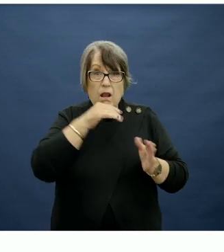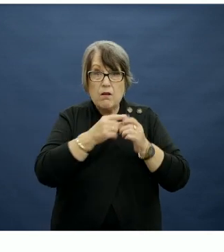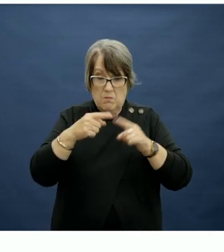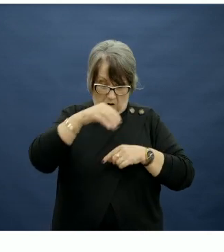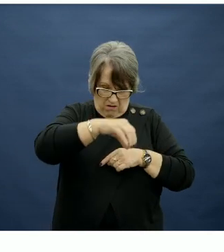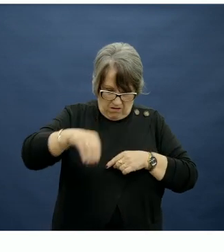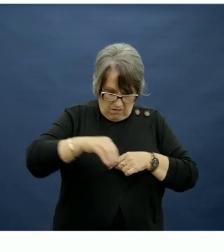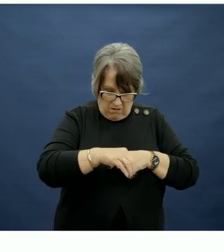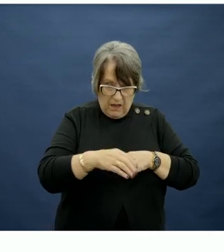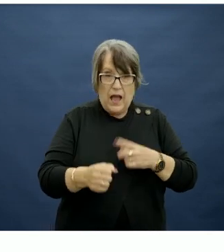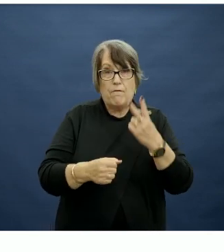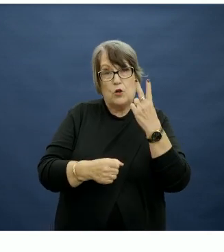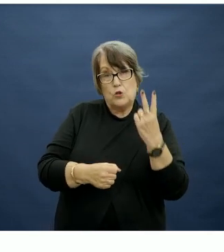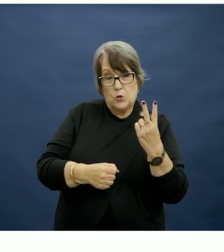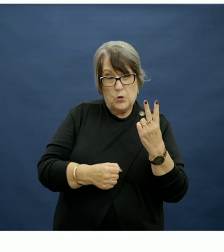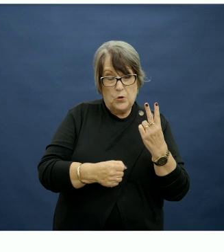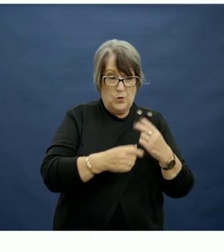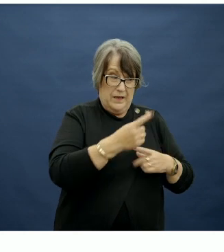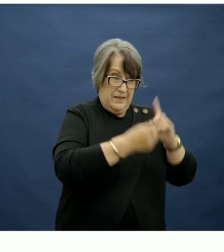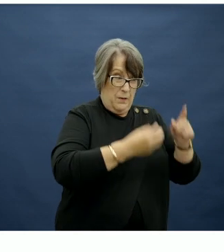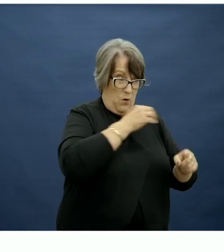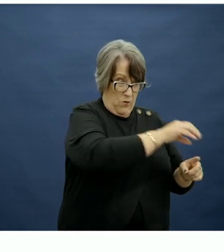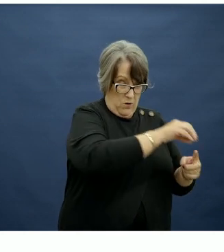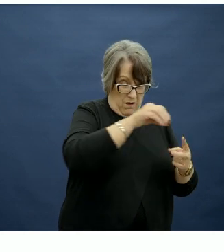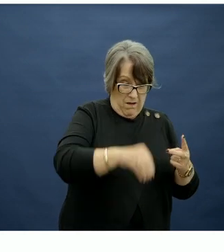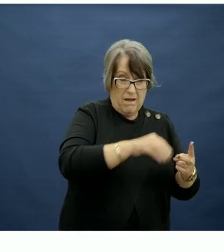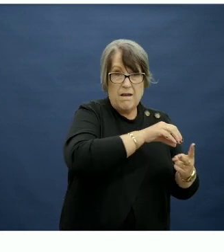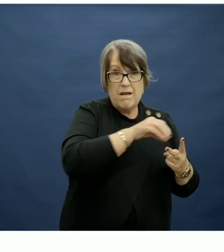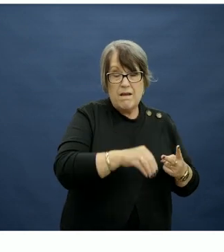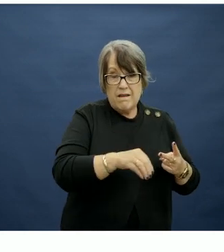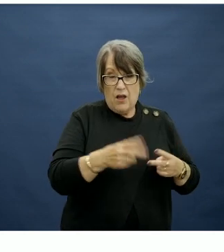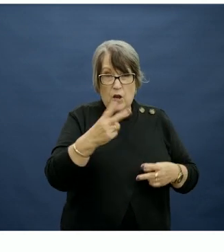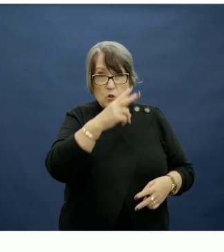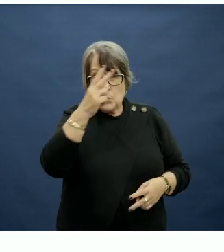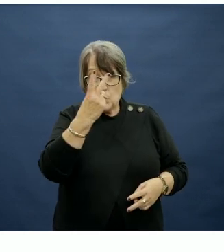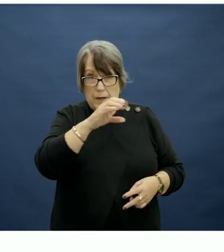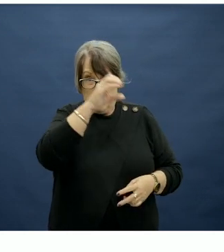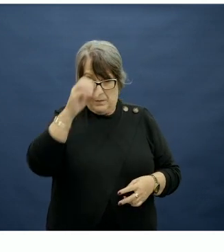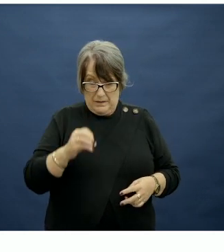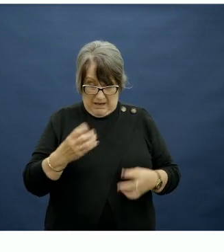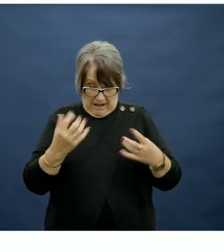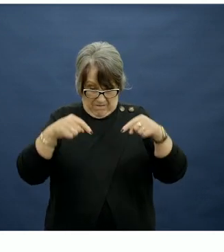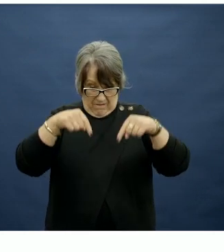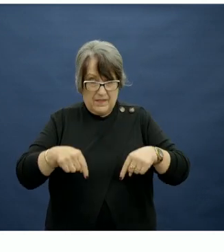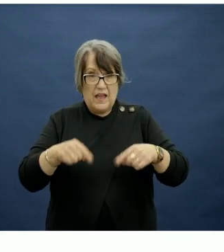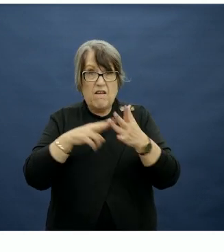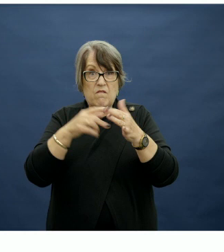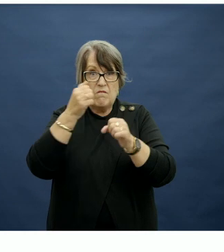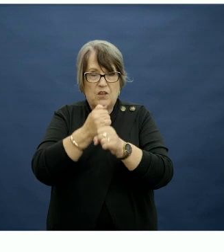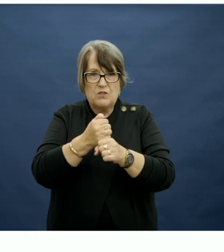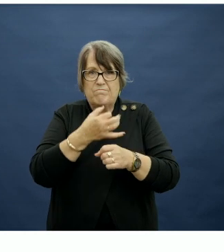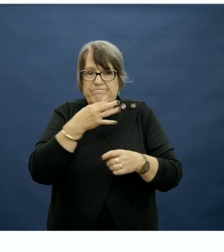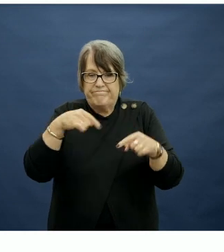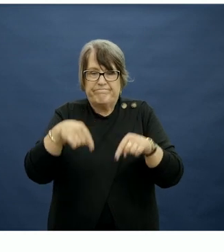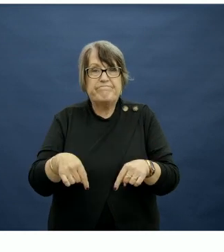at least two discretionary choices each day, whilst only 20% contained any vegetables.